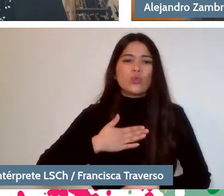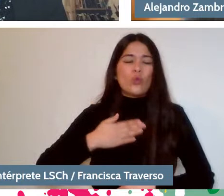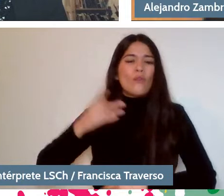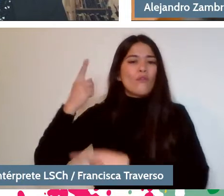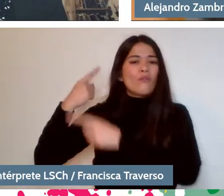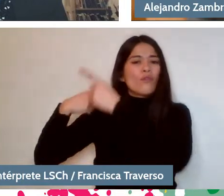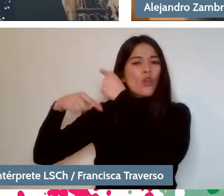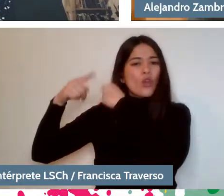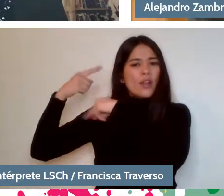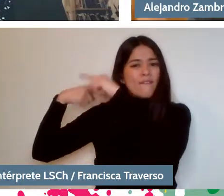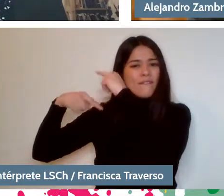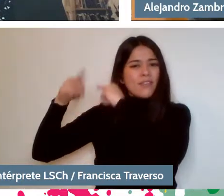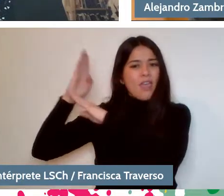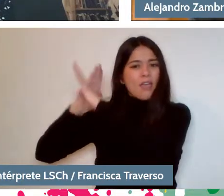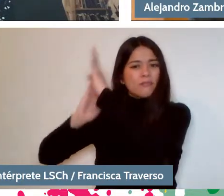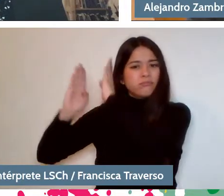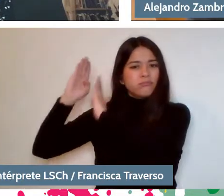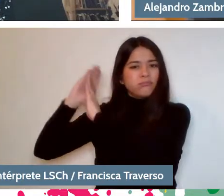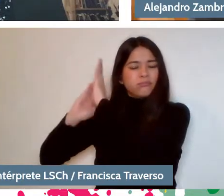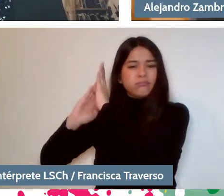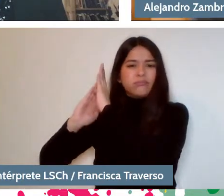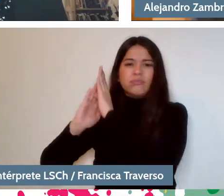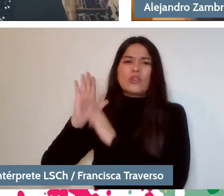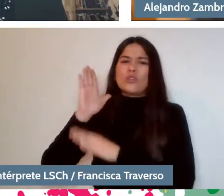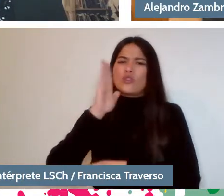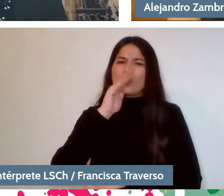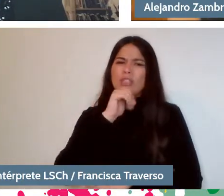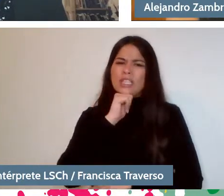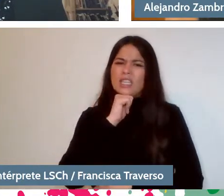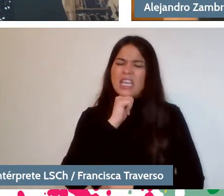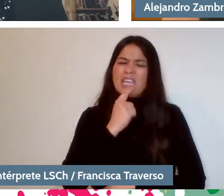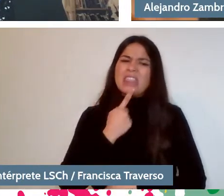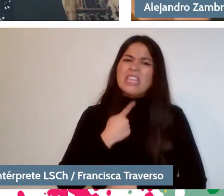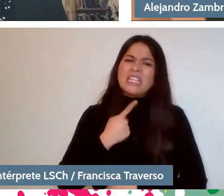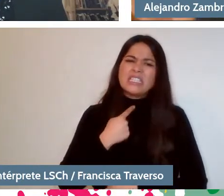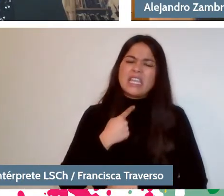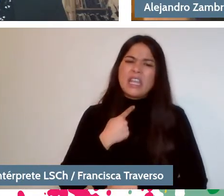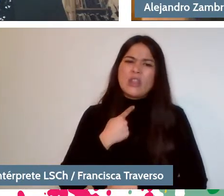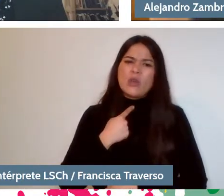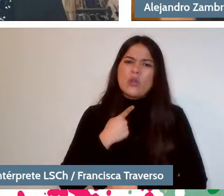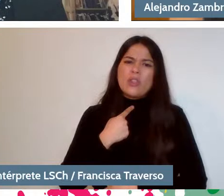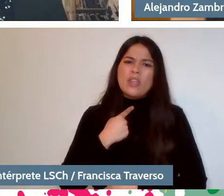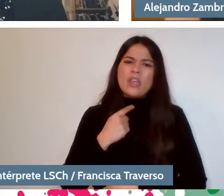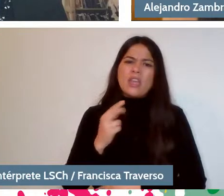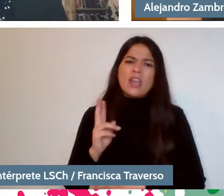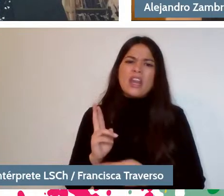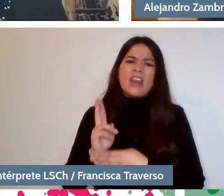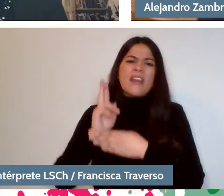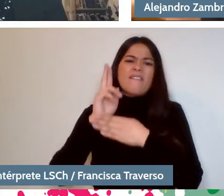doesn't really have any referential interest for me as a reader, and neither as a writer.